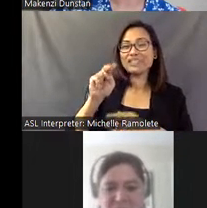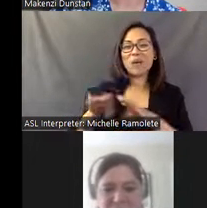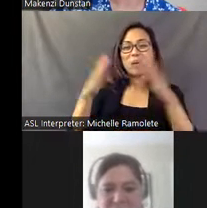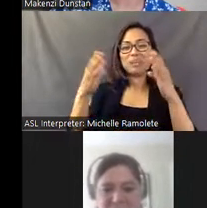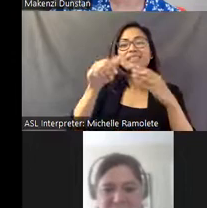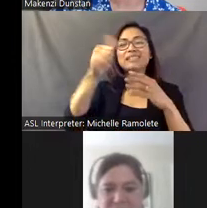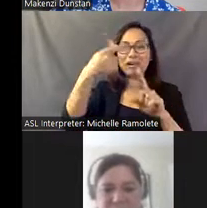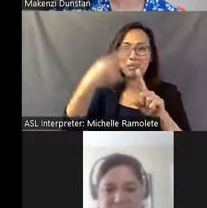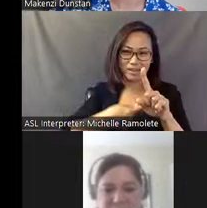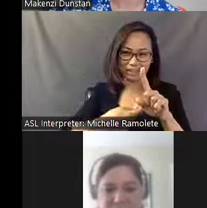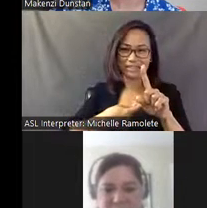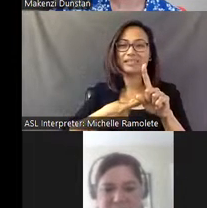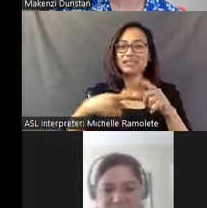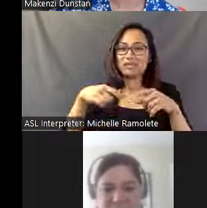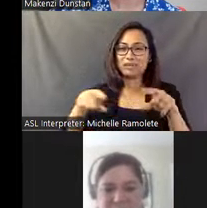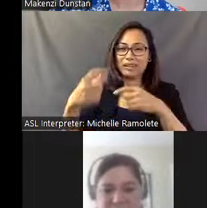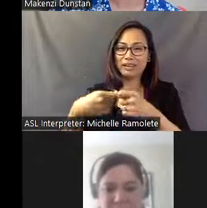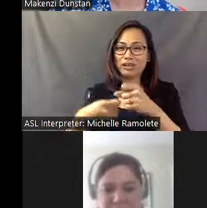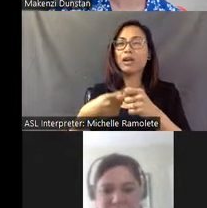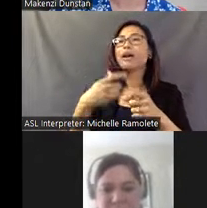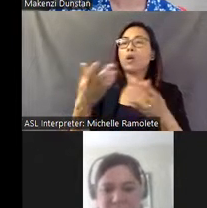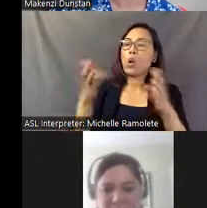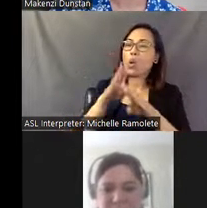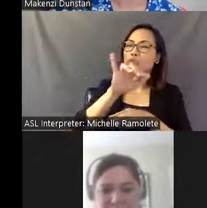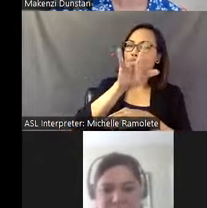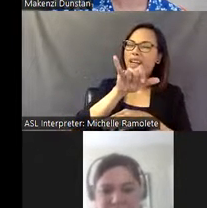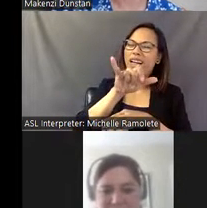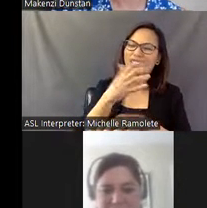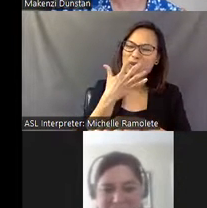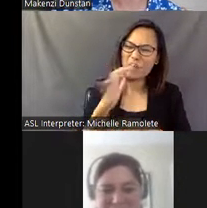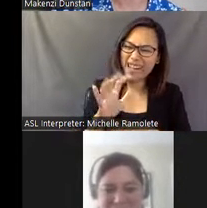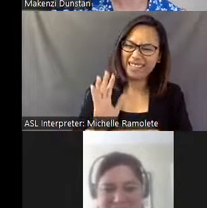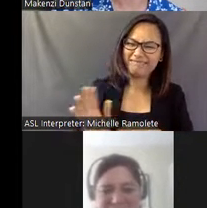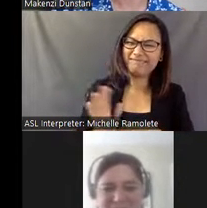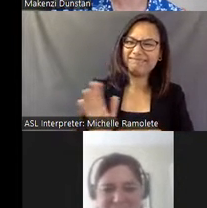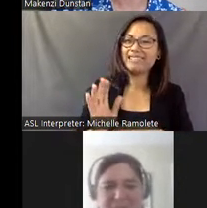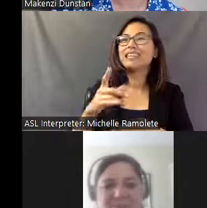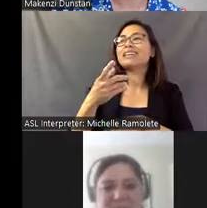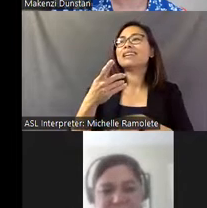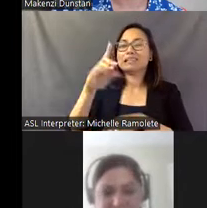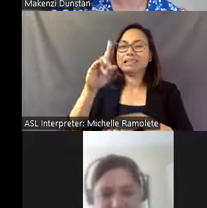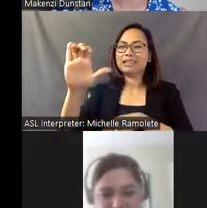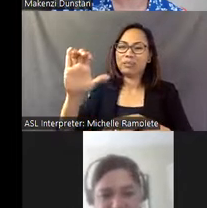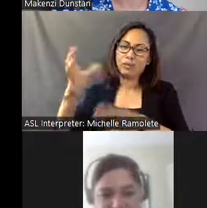We're not open in July because it's just too darn hot, and it's not open in December.